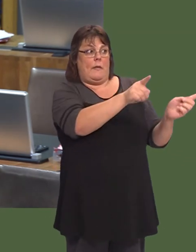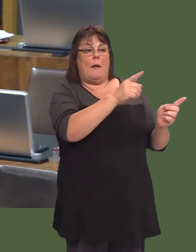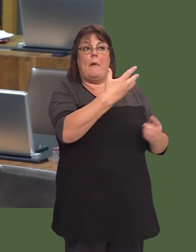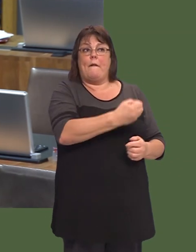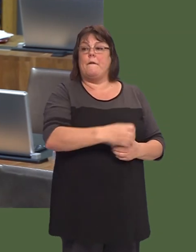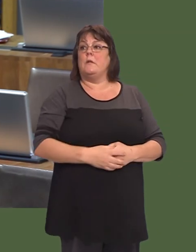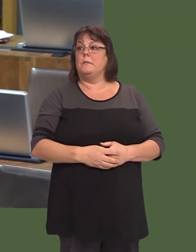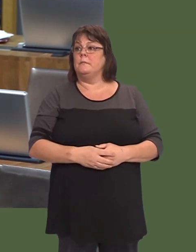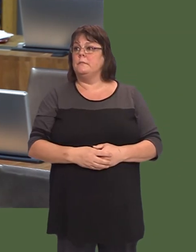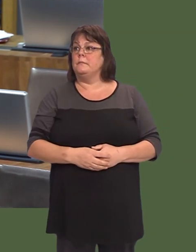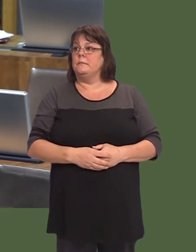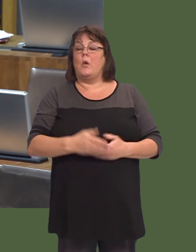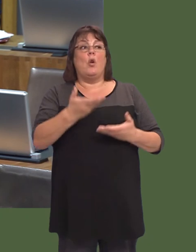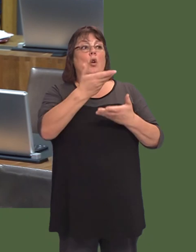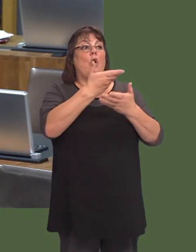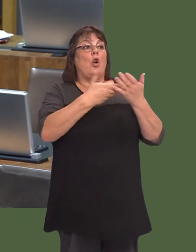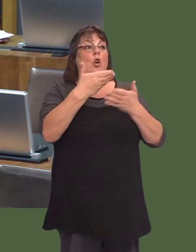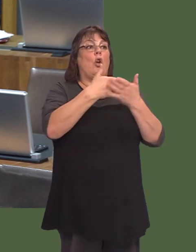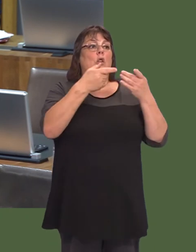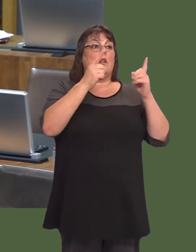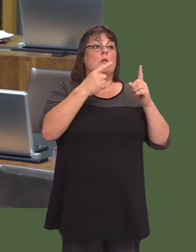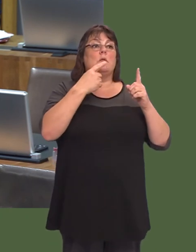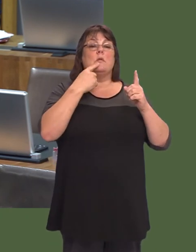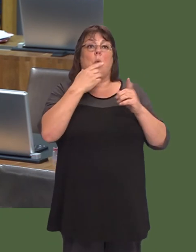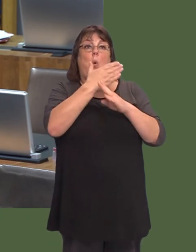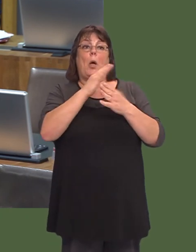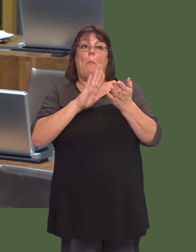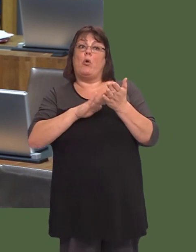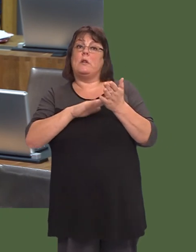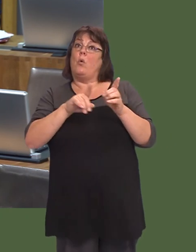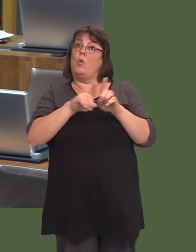Iíve been told by consultants who work in Morriston that they often work in the hospitals further west as well.